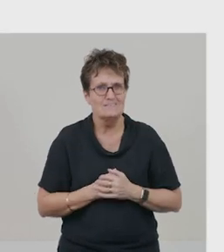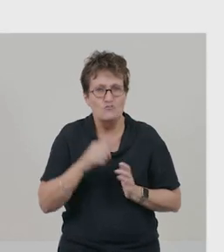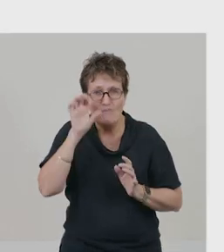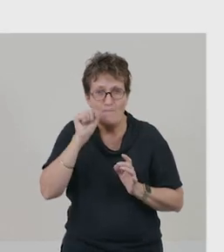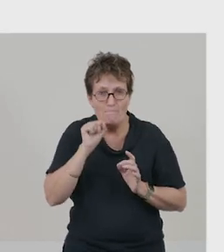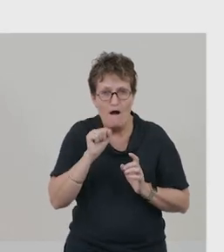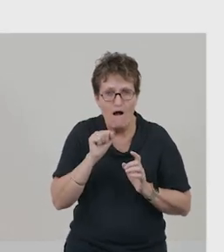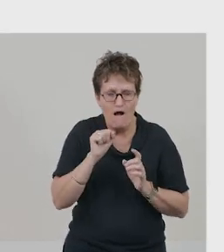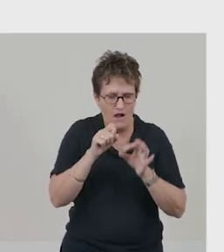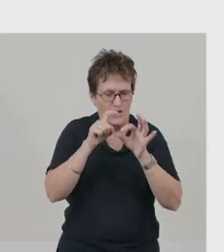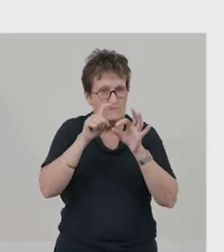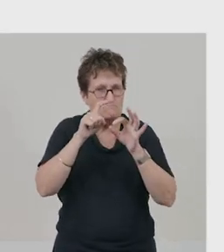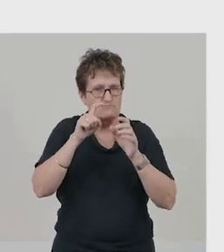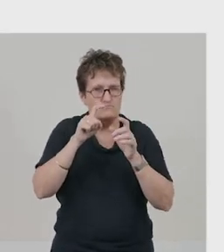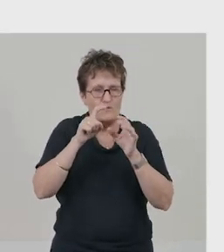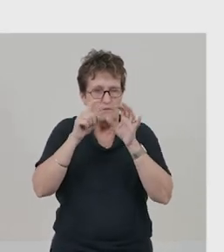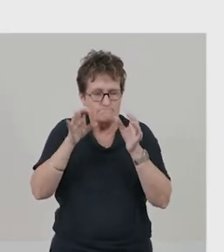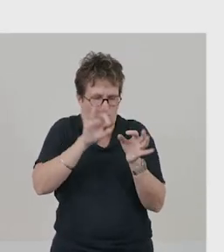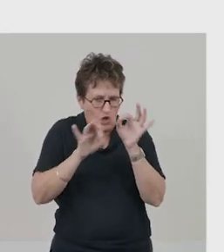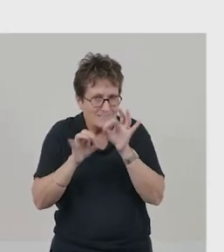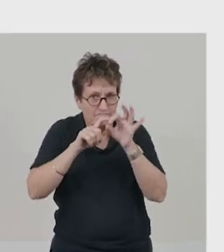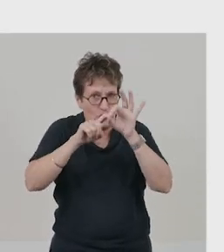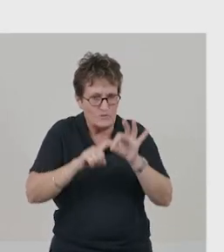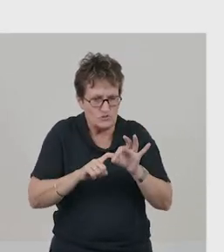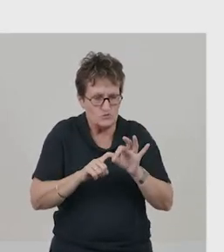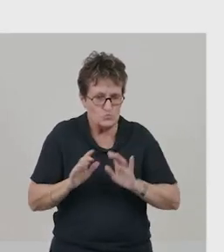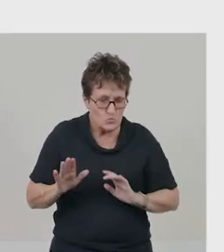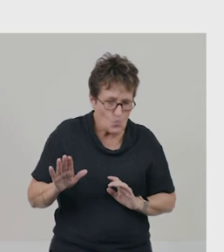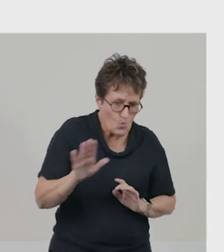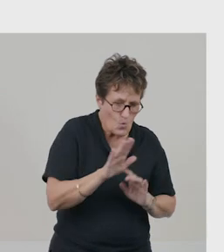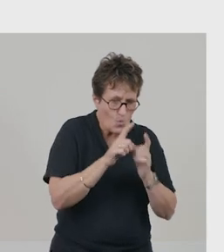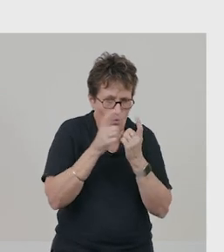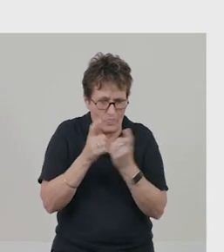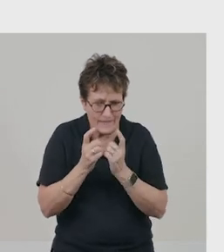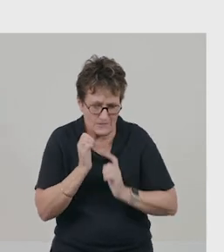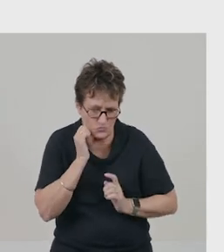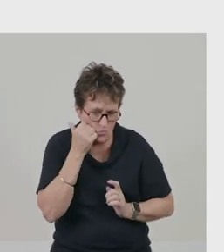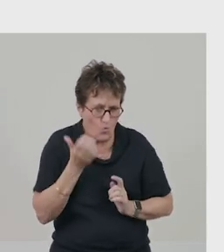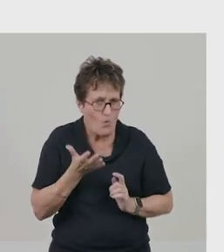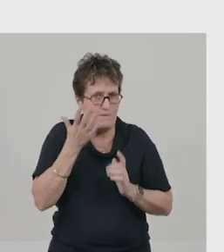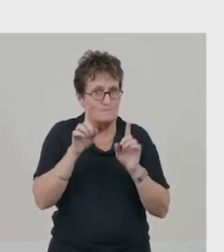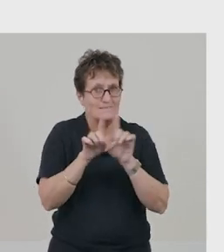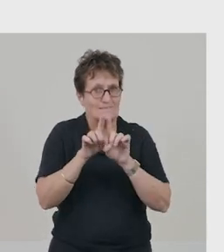Now, remember our scientific question – do all materials heat up the same in the sun?